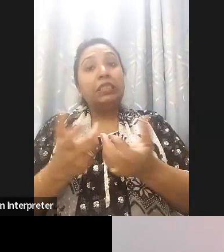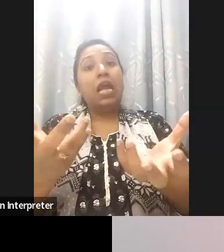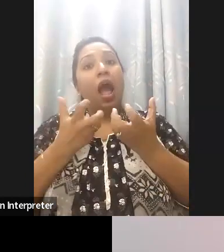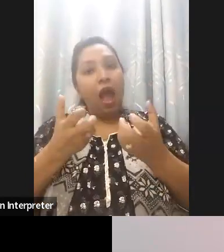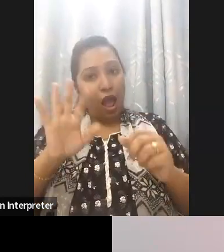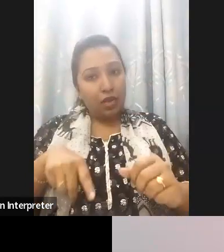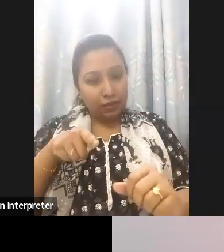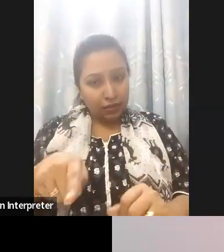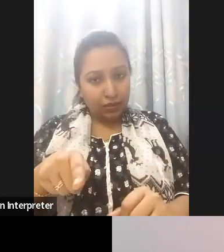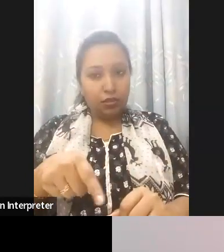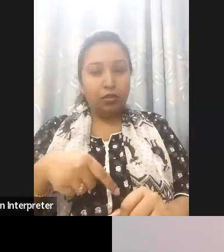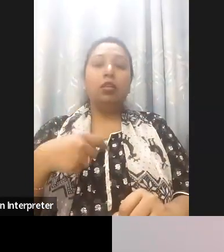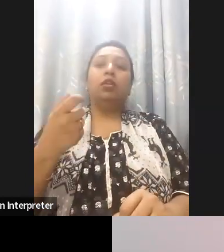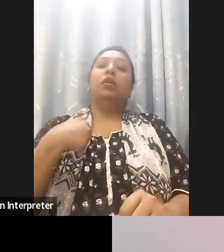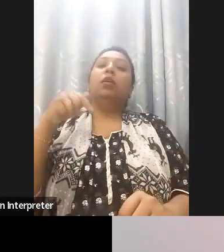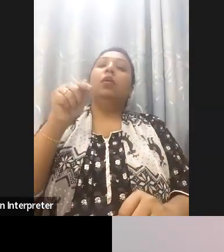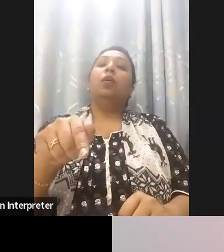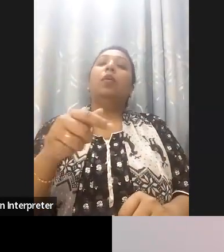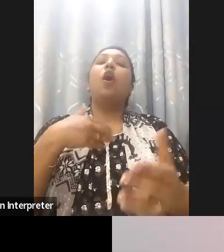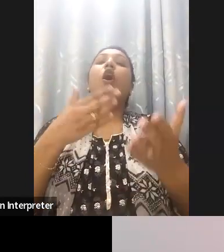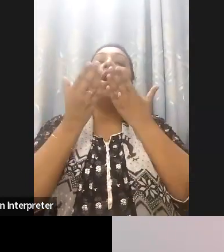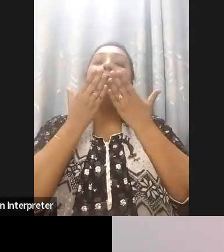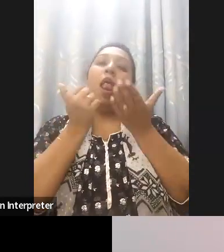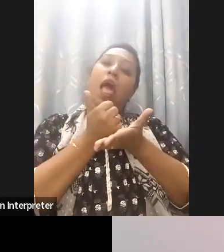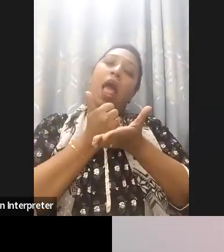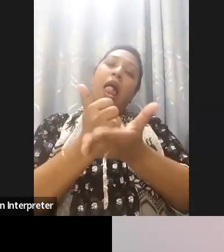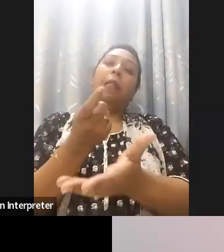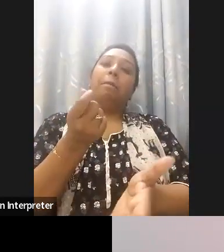it's an opportunity for them to receive a professional certification in the field of